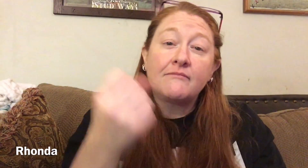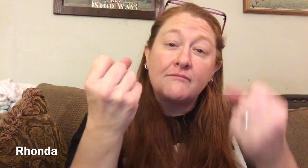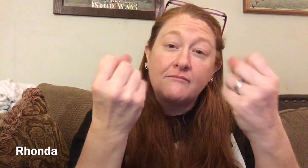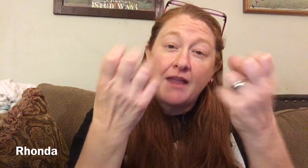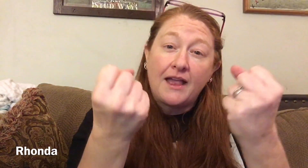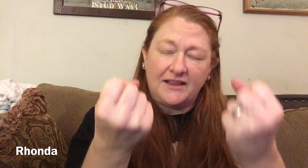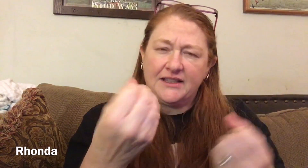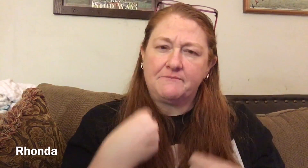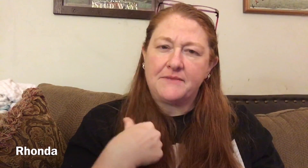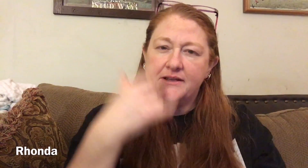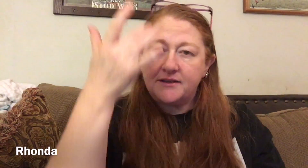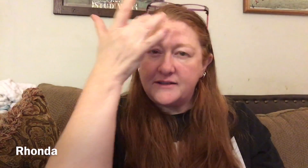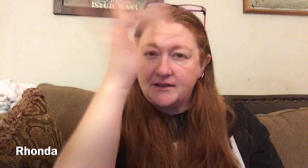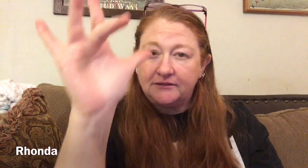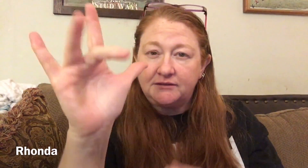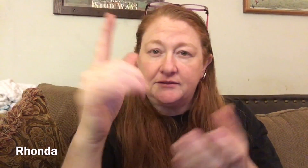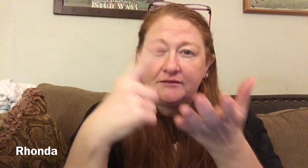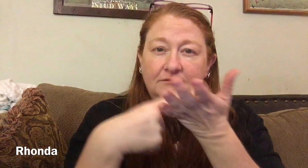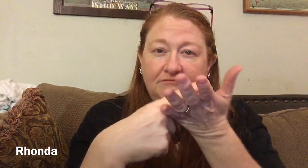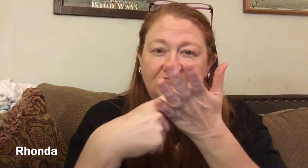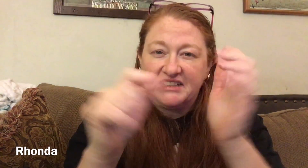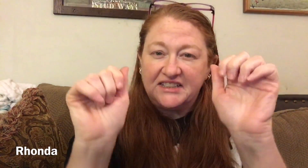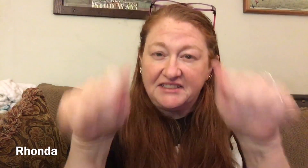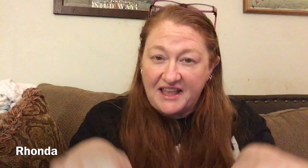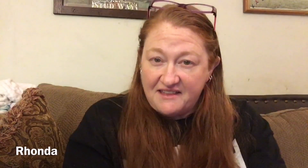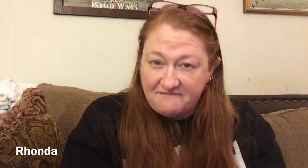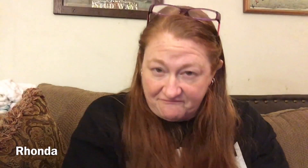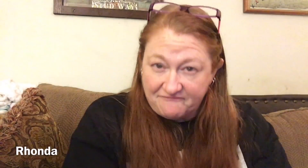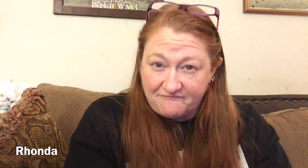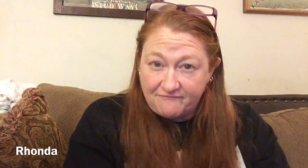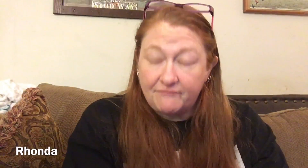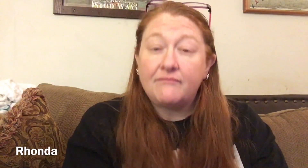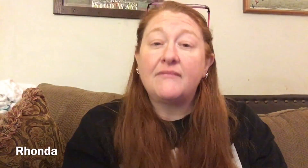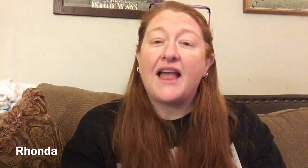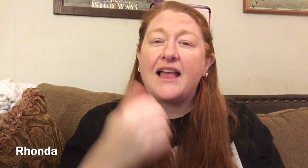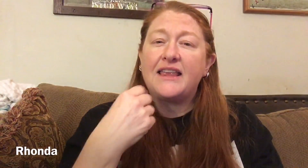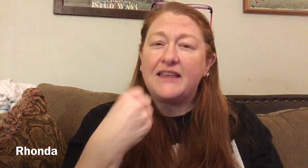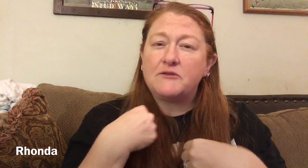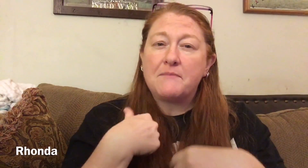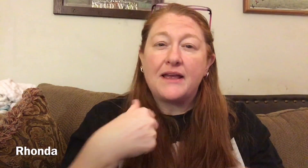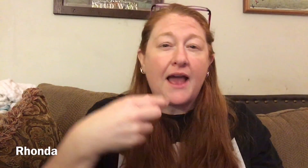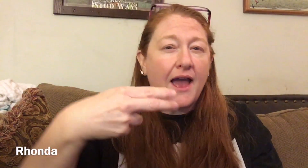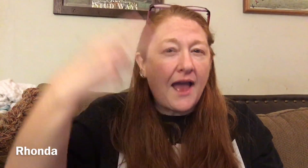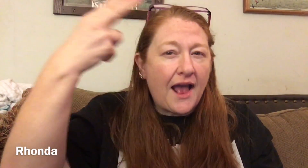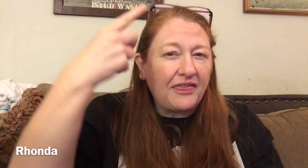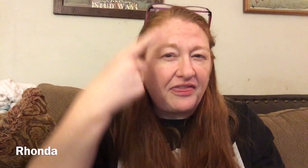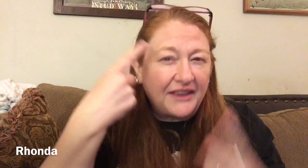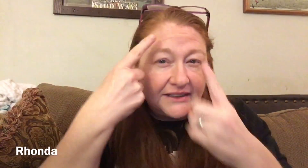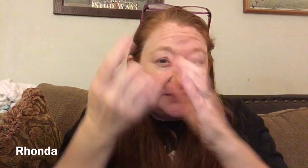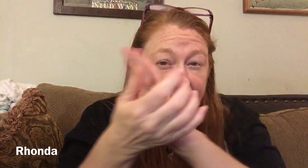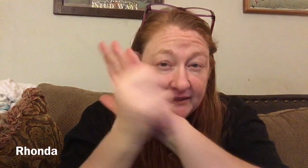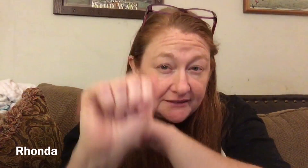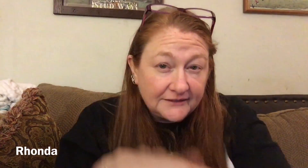Signing gives me the ability to hold intelligent conversations... gives me the ability to have high thinking skills...